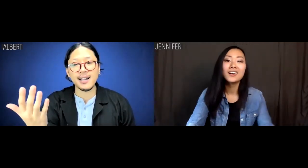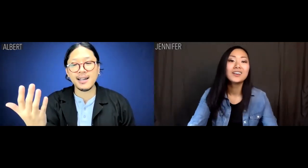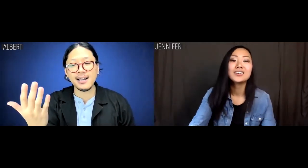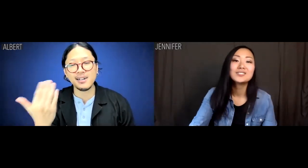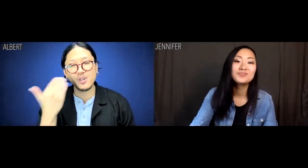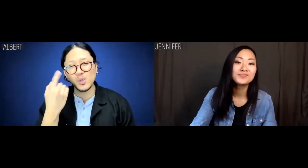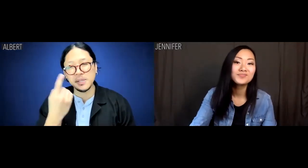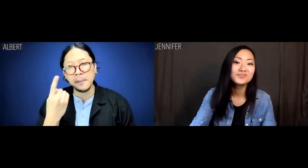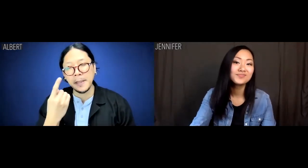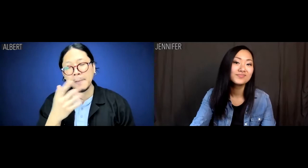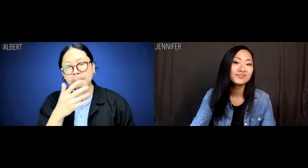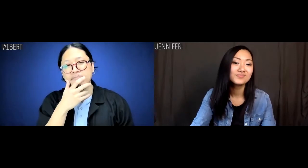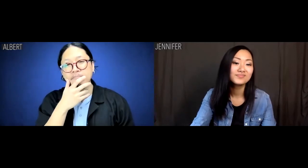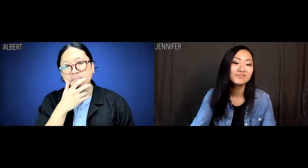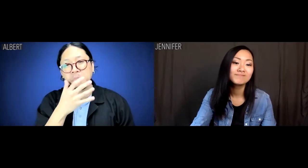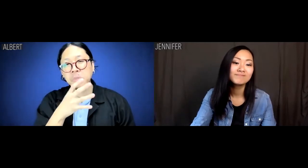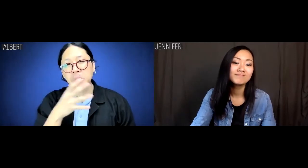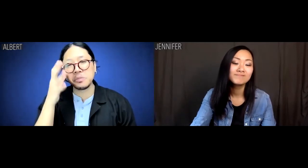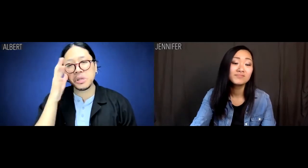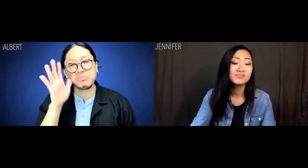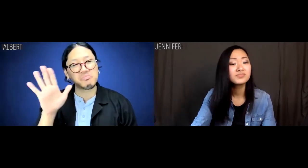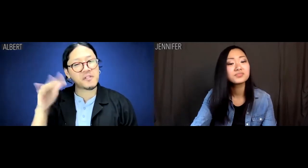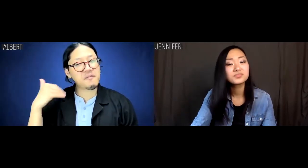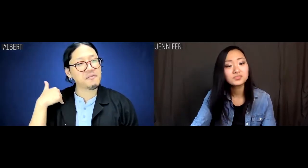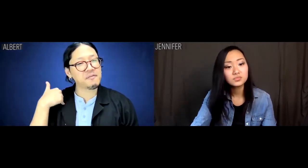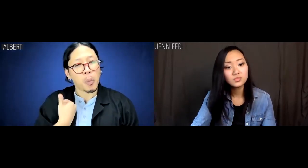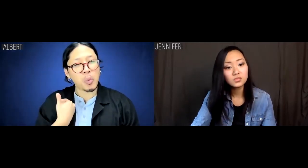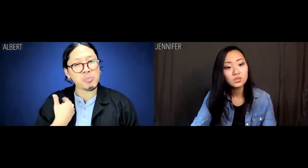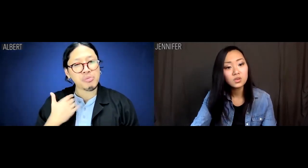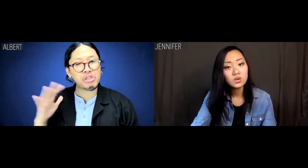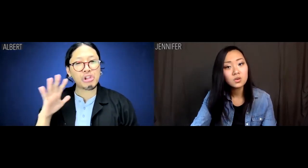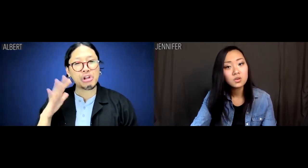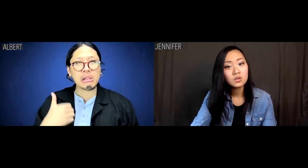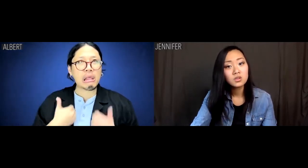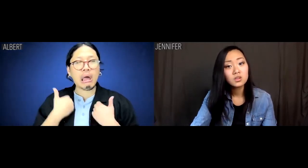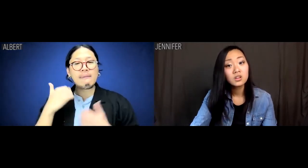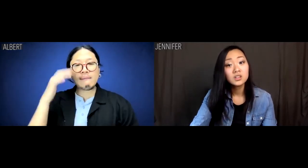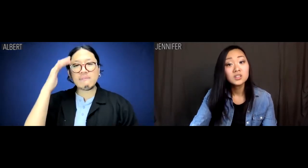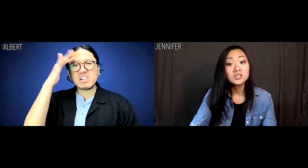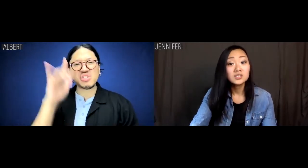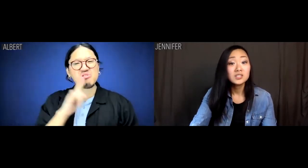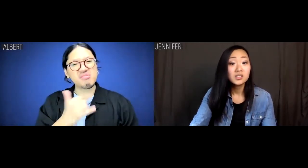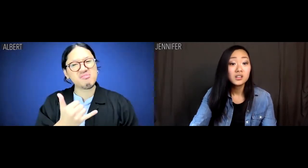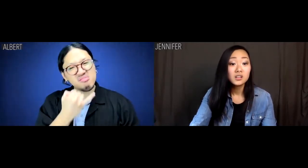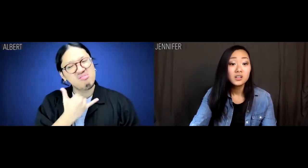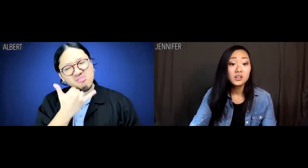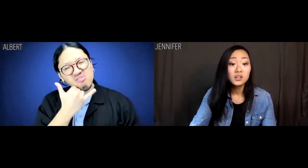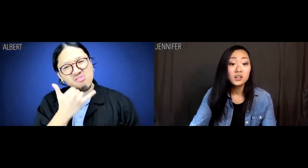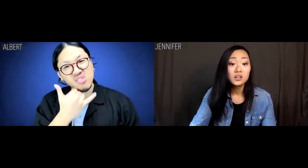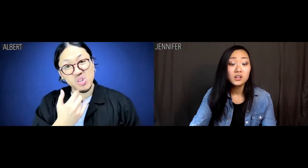Albert: You know something Jenny? This is all mom and dad's fault.